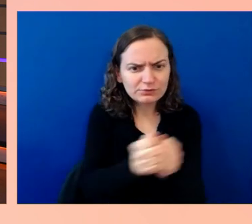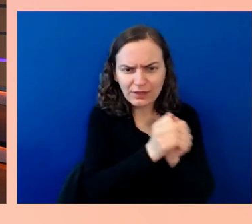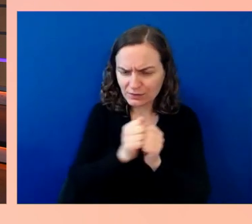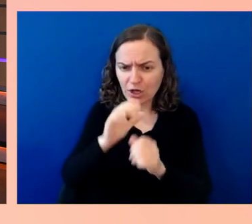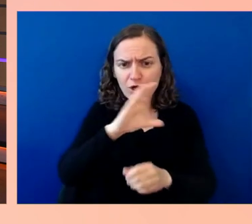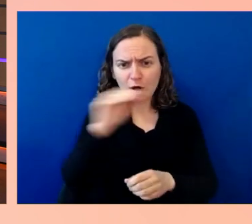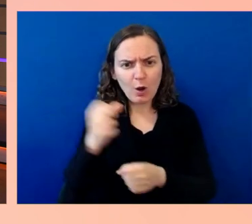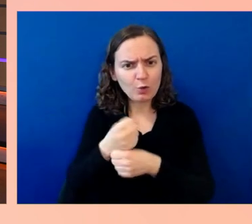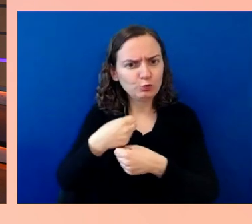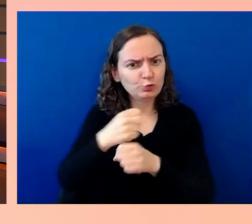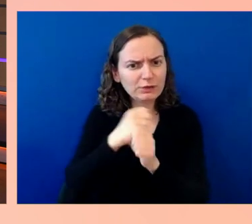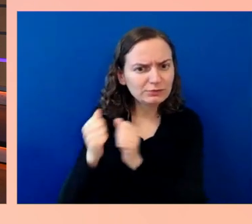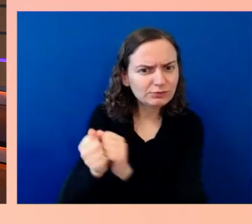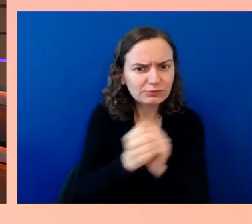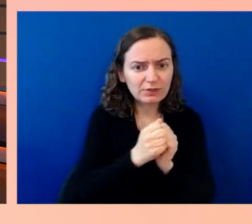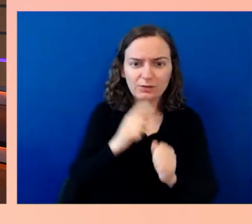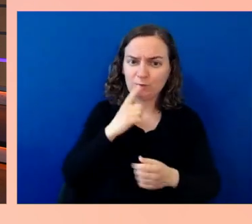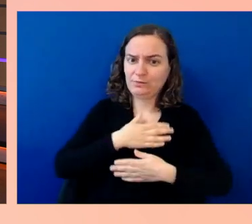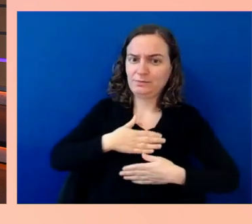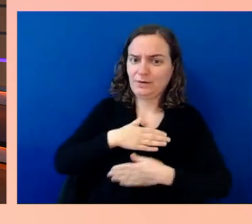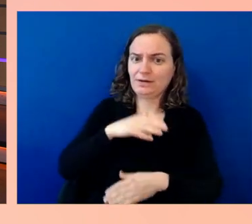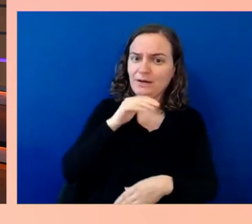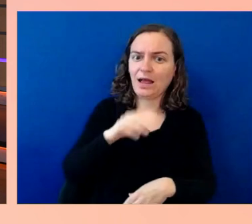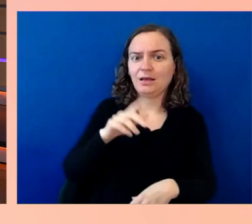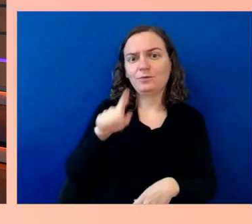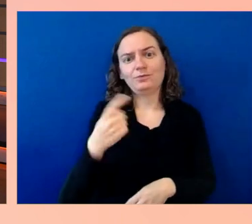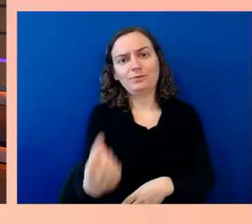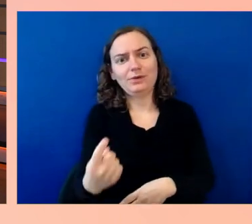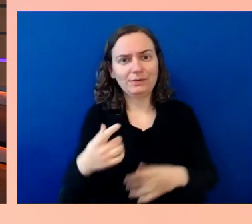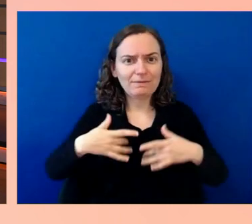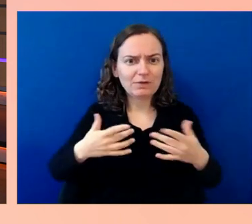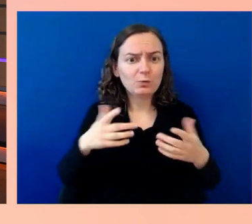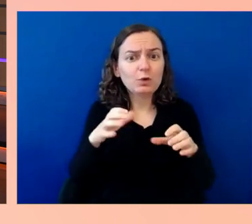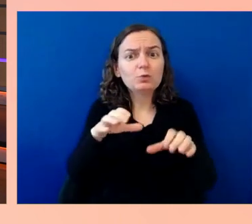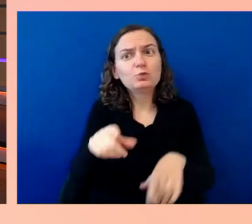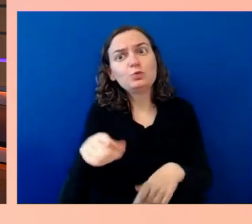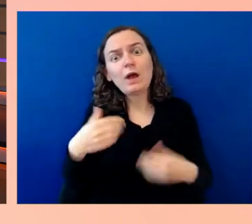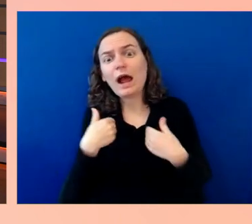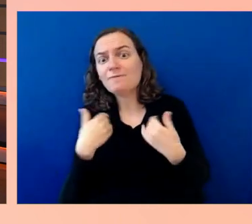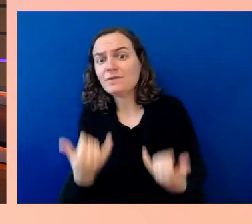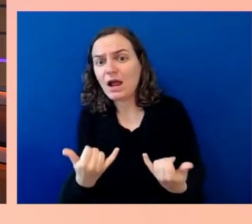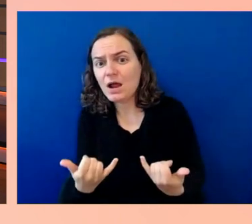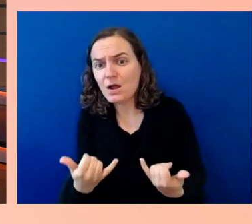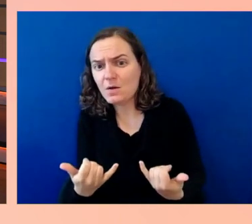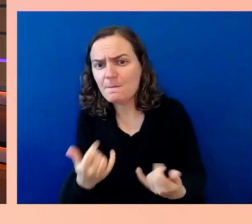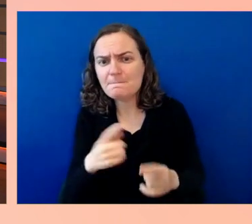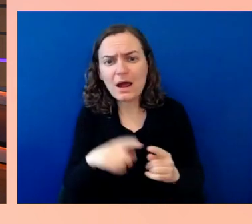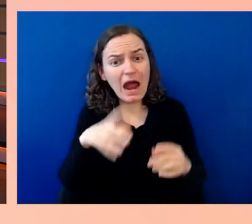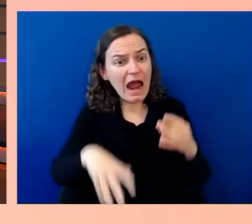a production like what we have here with extra monitors, even flying monitors, teleprompter operators.